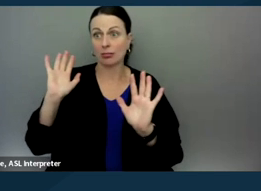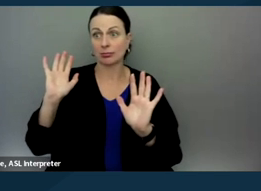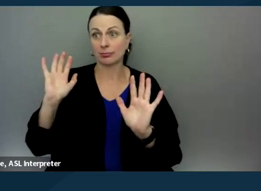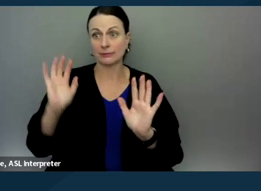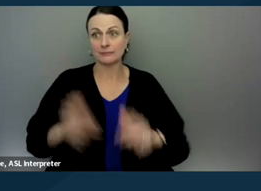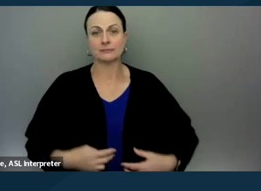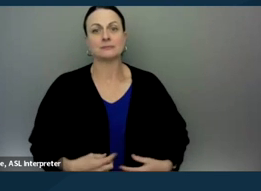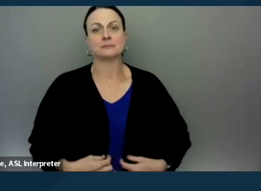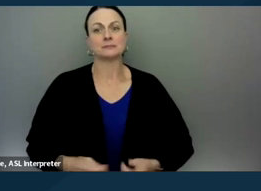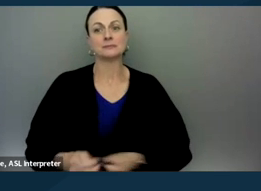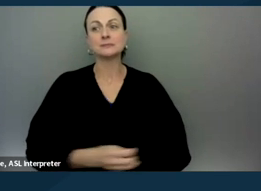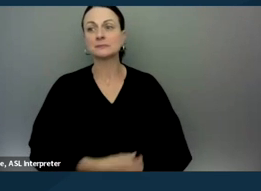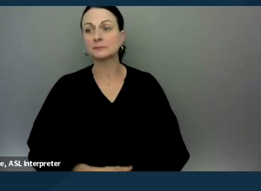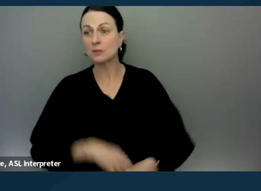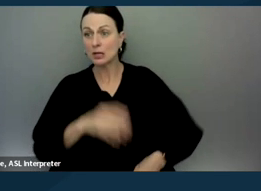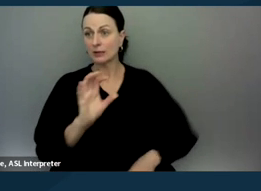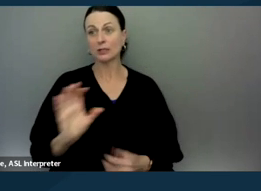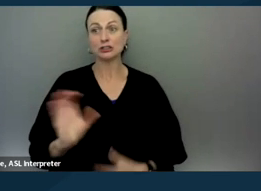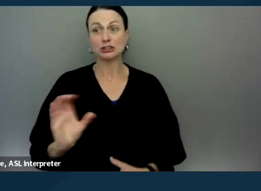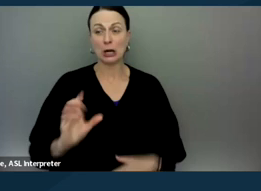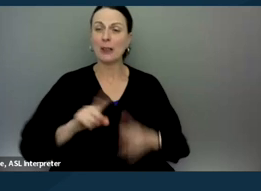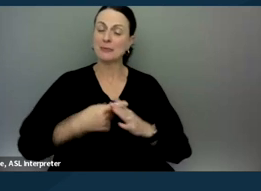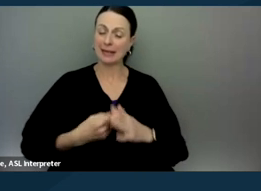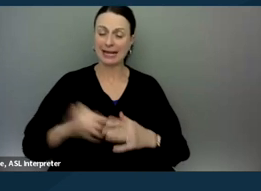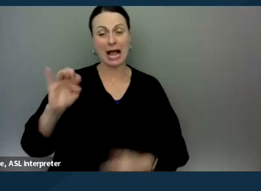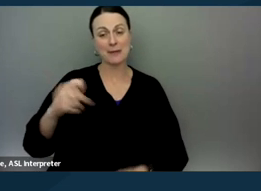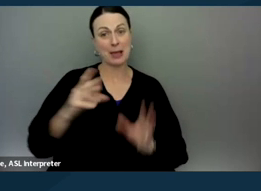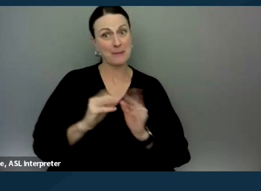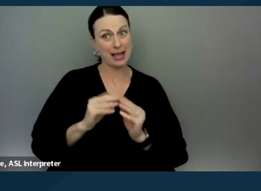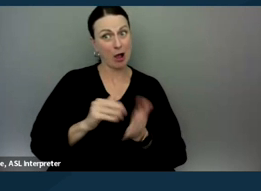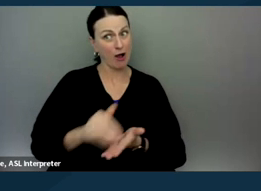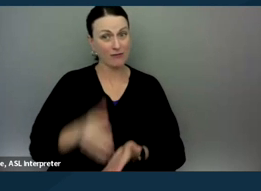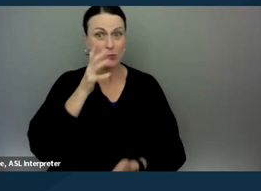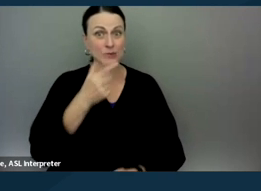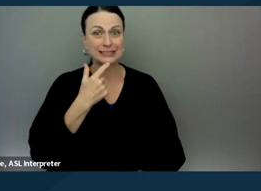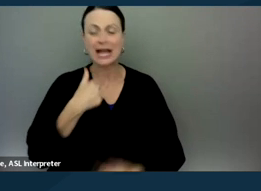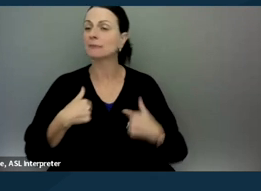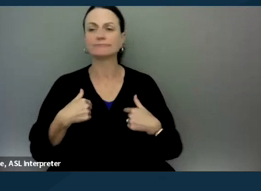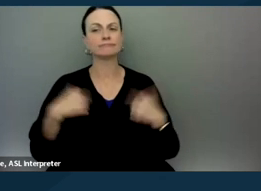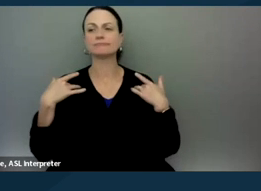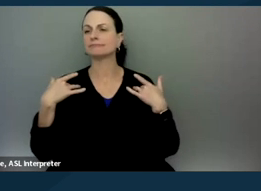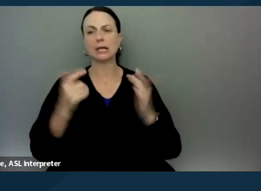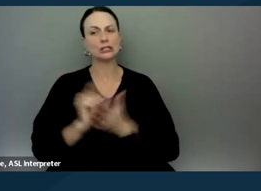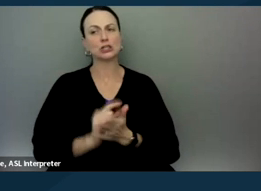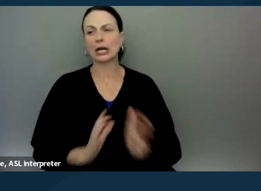Cheryl, at the beginning of IEP meetings will often say, "I am not an attorney. I am here on behalf.